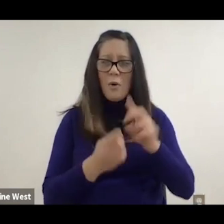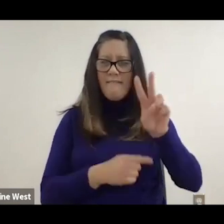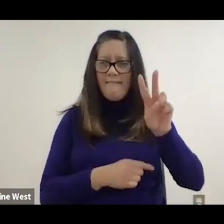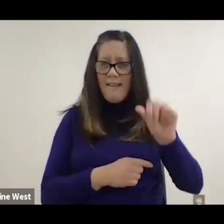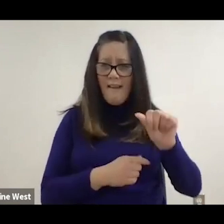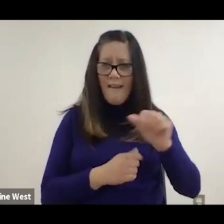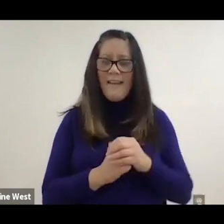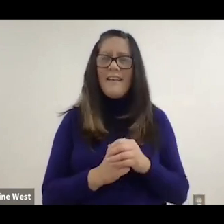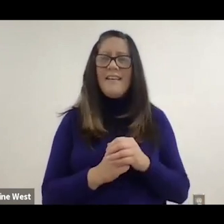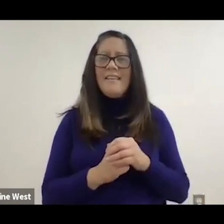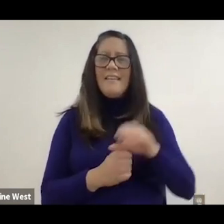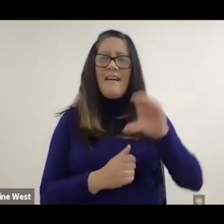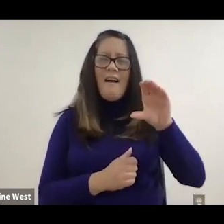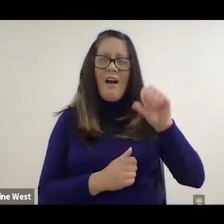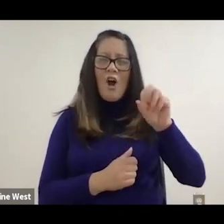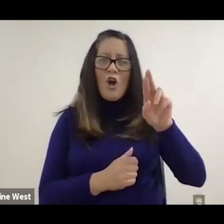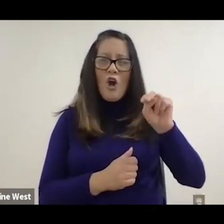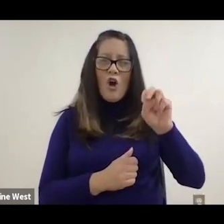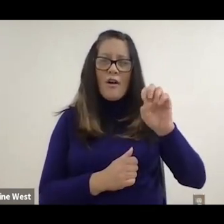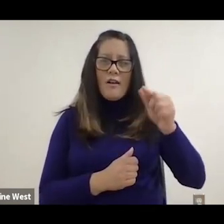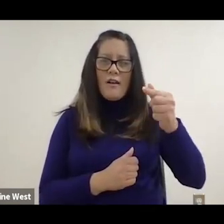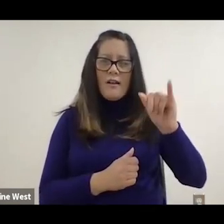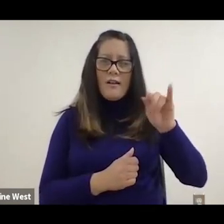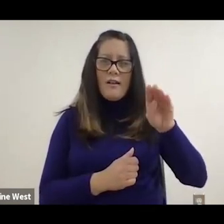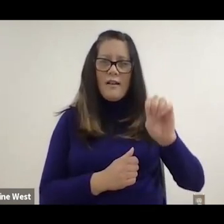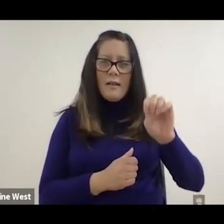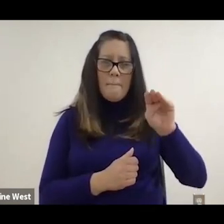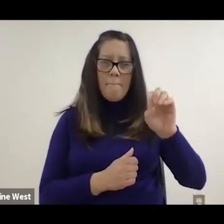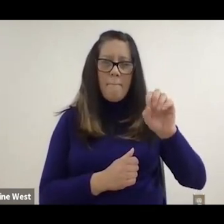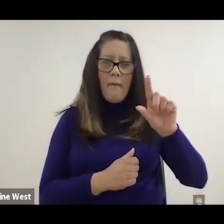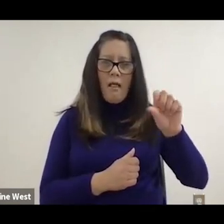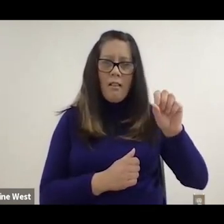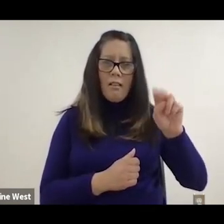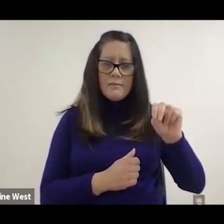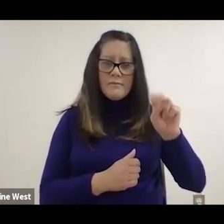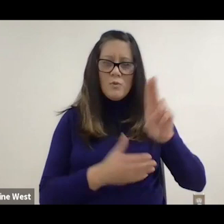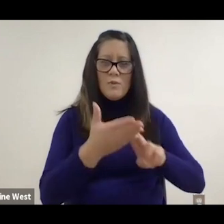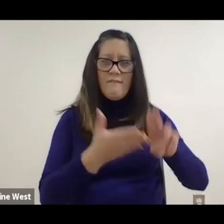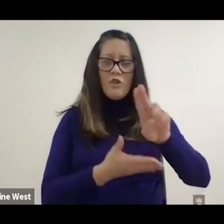Department of Veterans Affairs, Carnegie Mellon University. Google and Phillips.